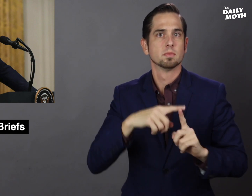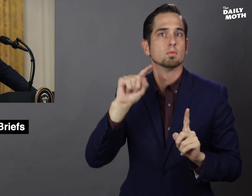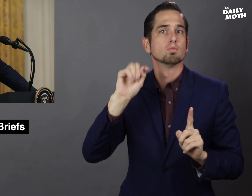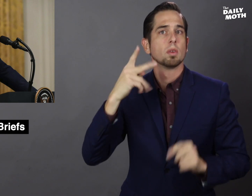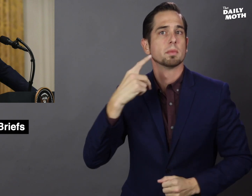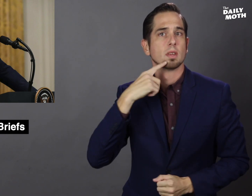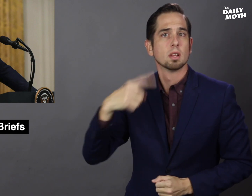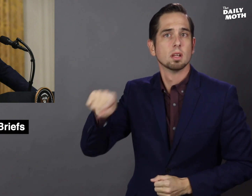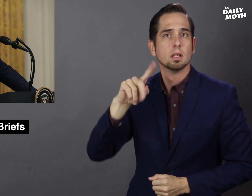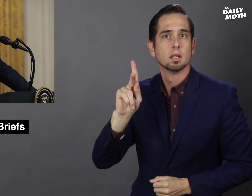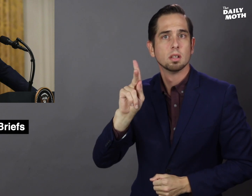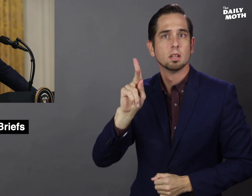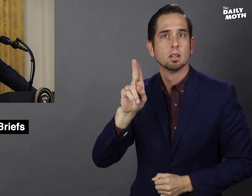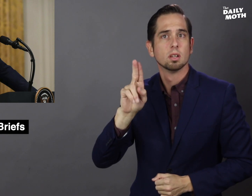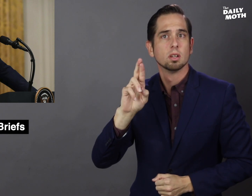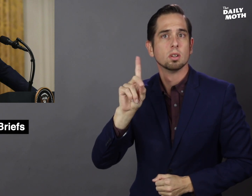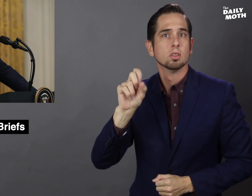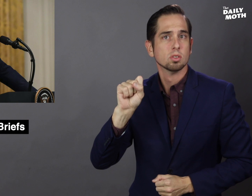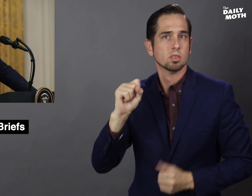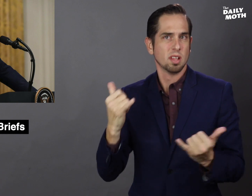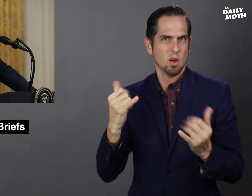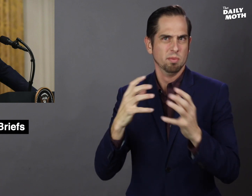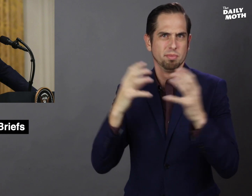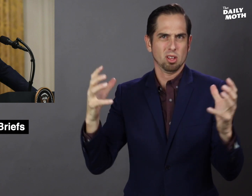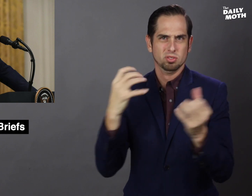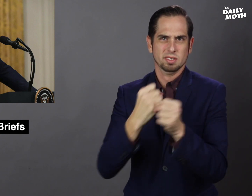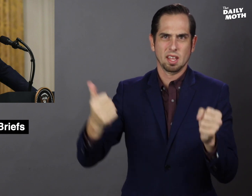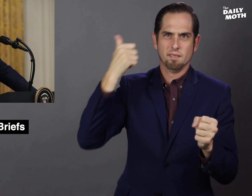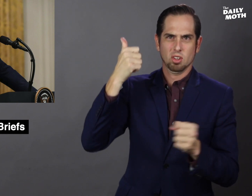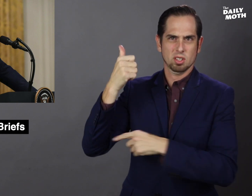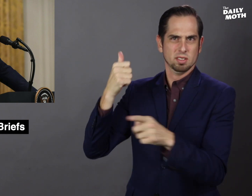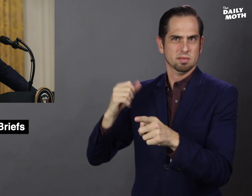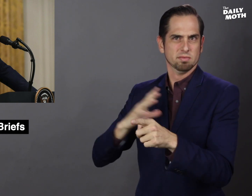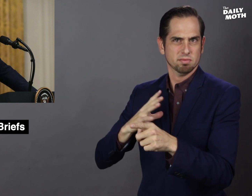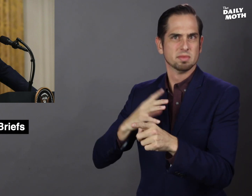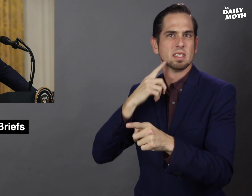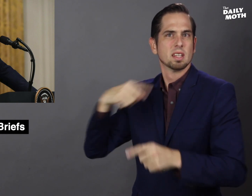Trump said that the Kurds are much safer now,